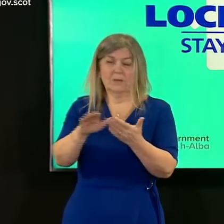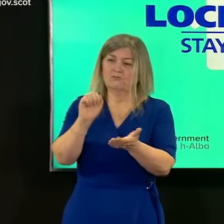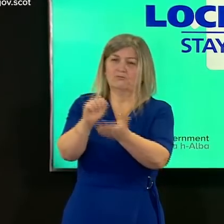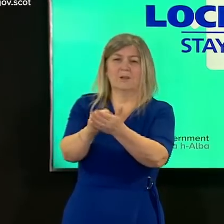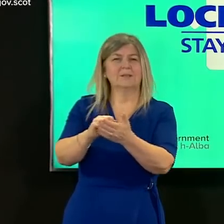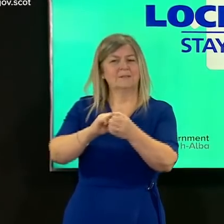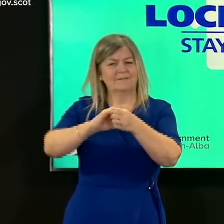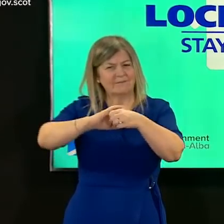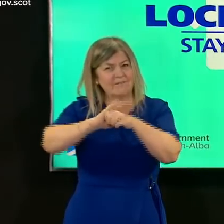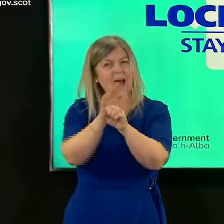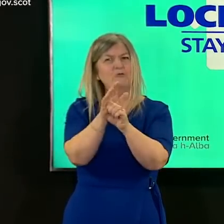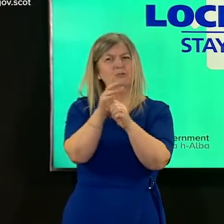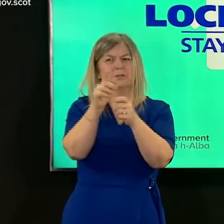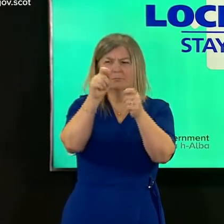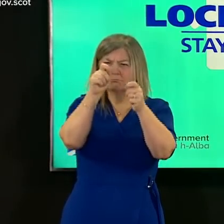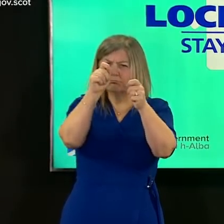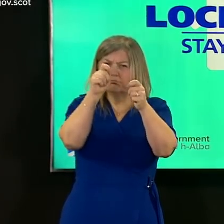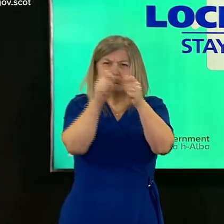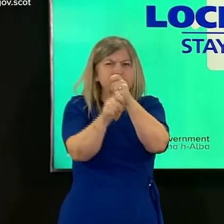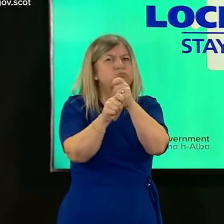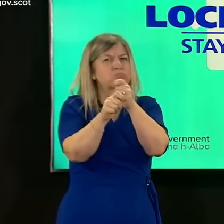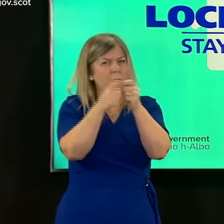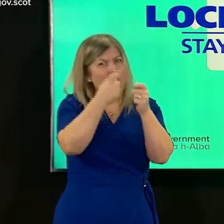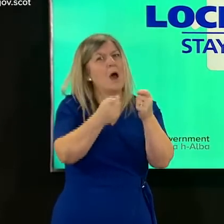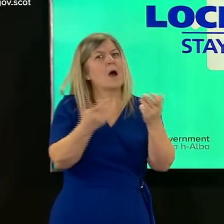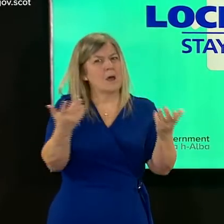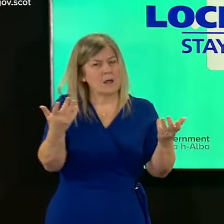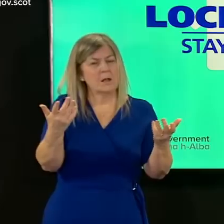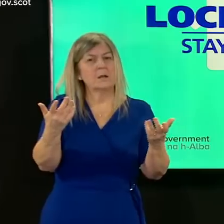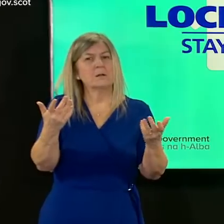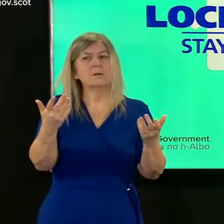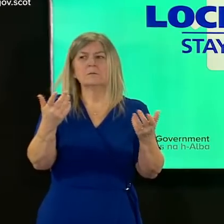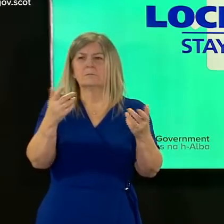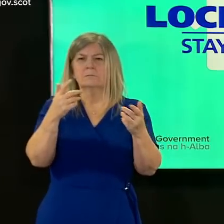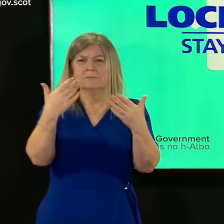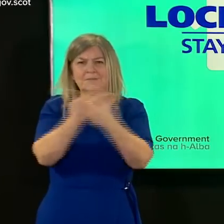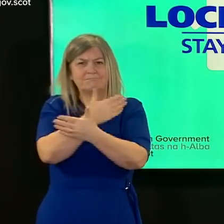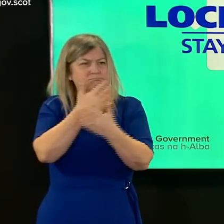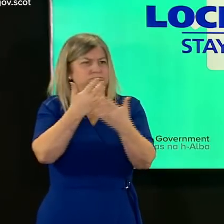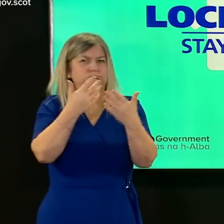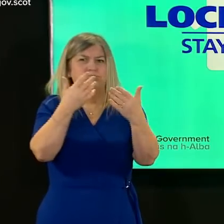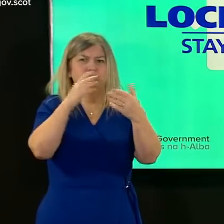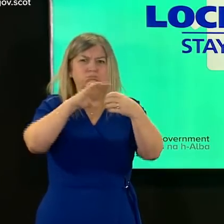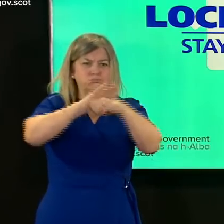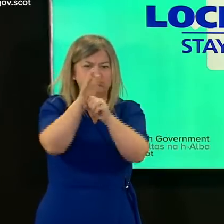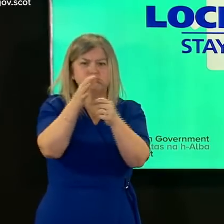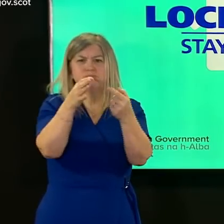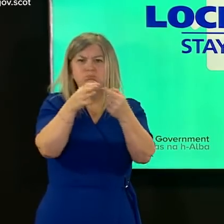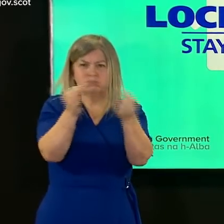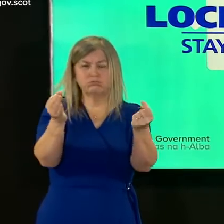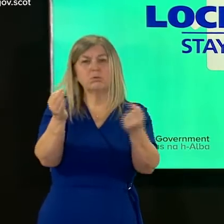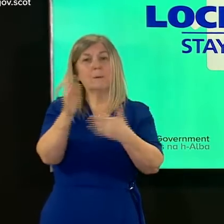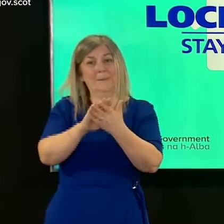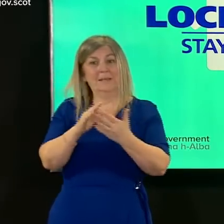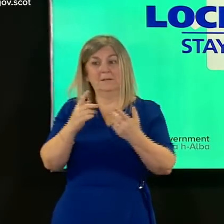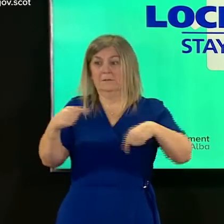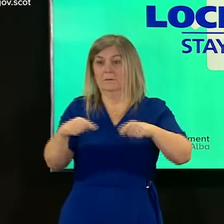and some of those mutations can bring a risk a variant of concern that we need to guard against